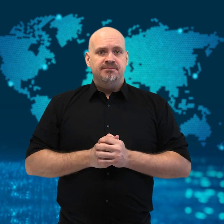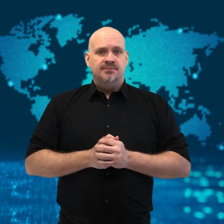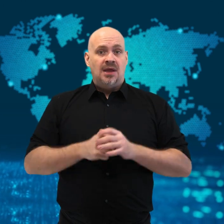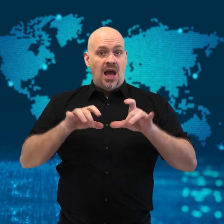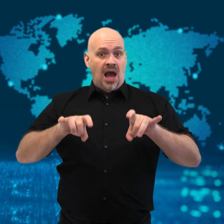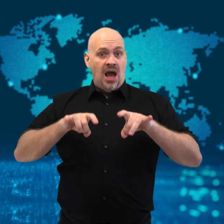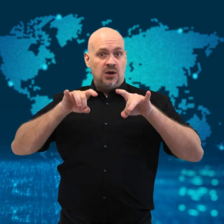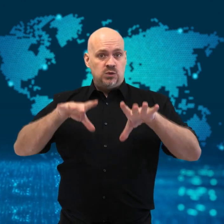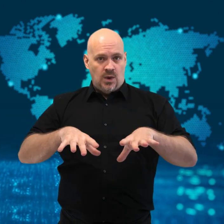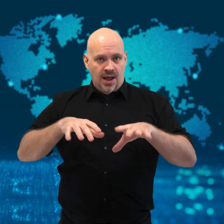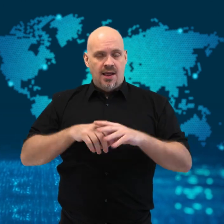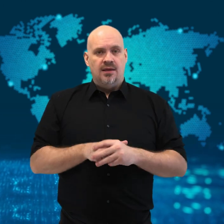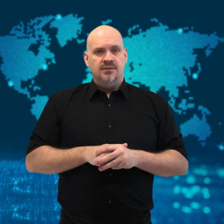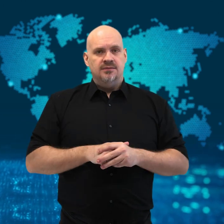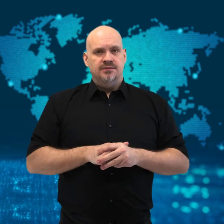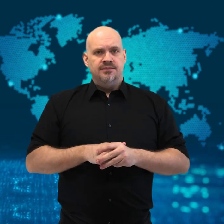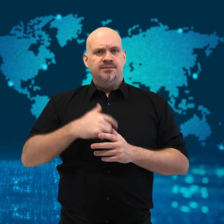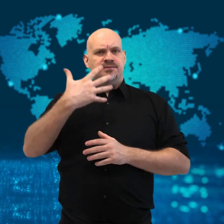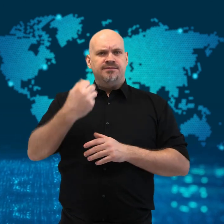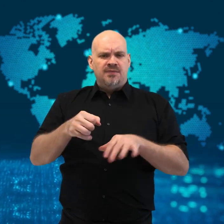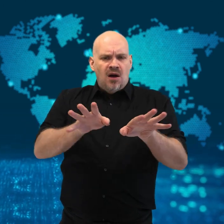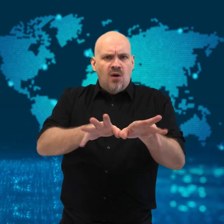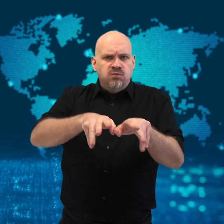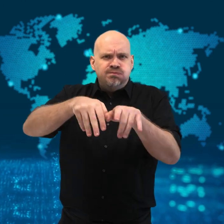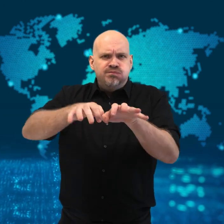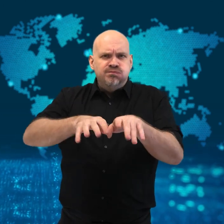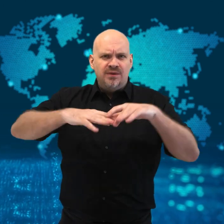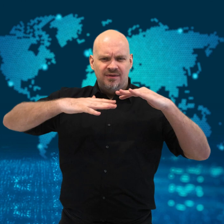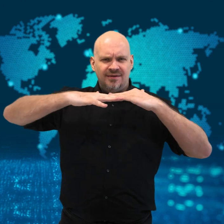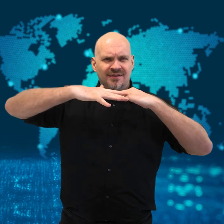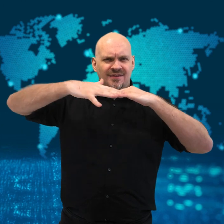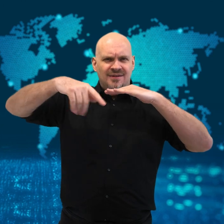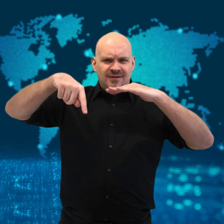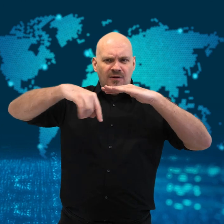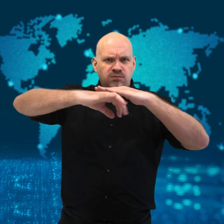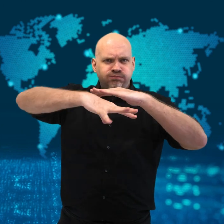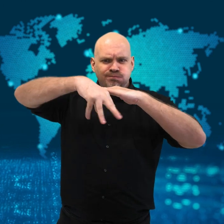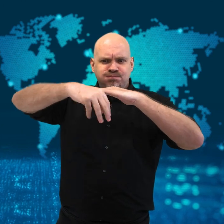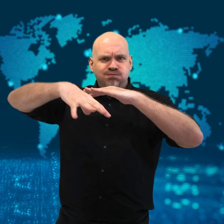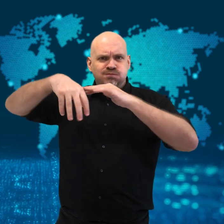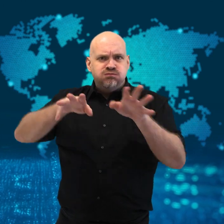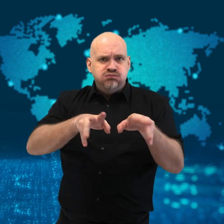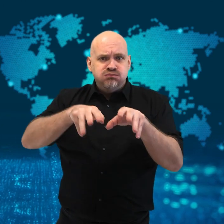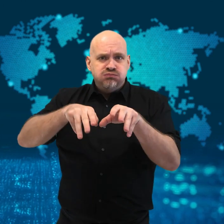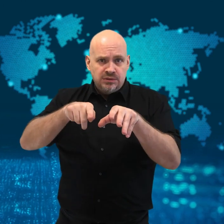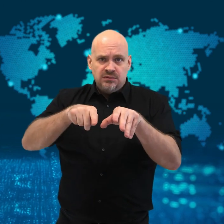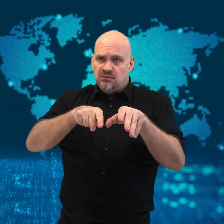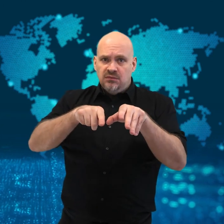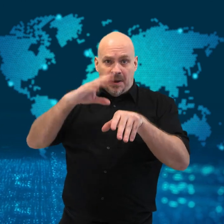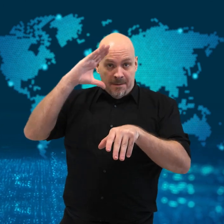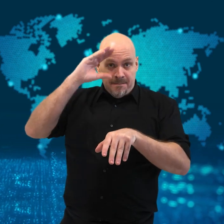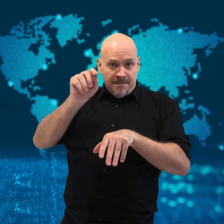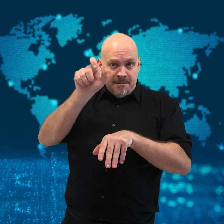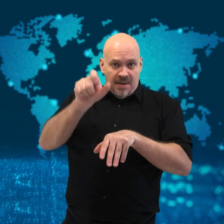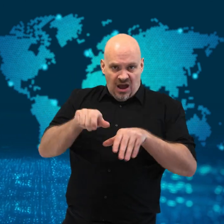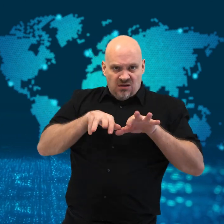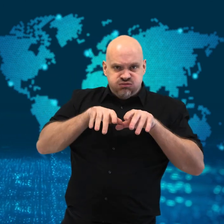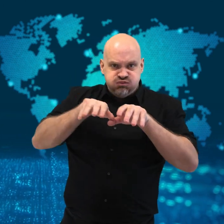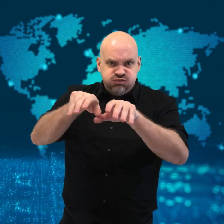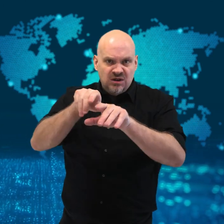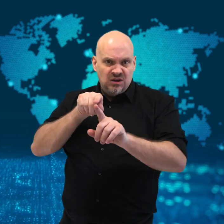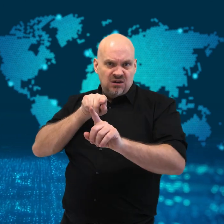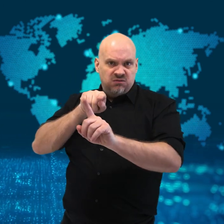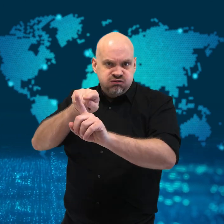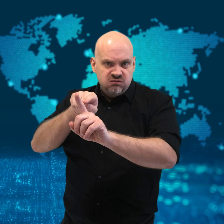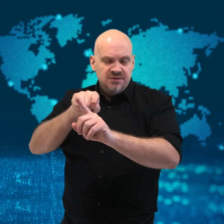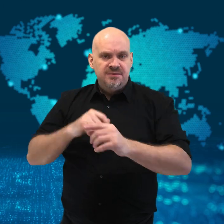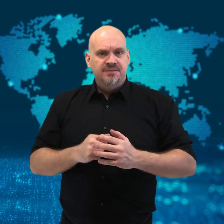Octopus “beats up” geologist.